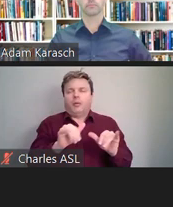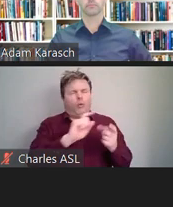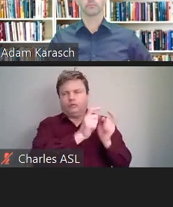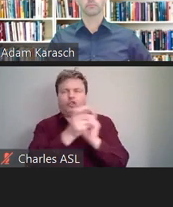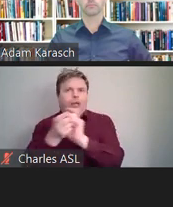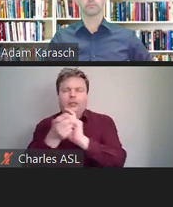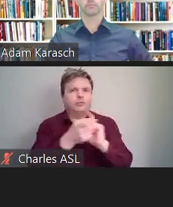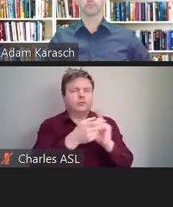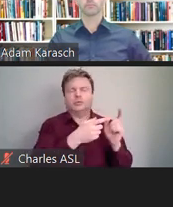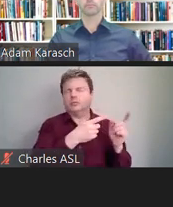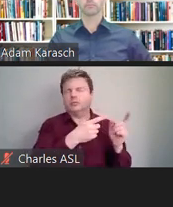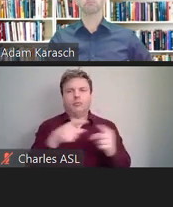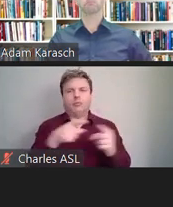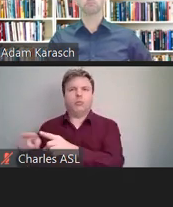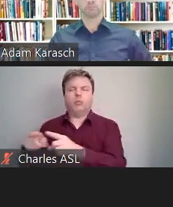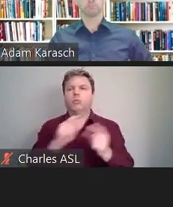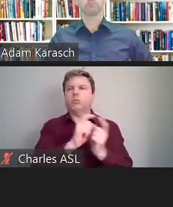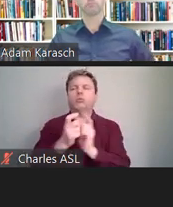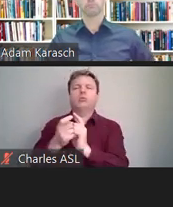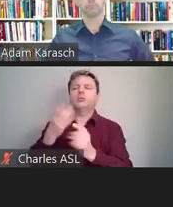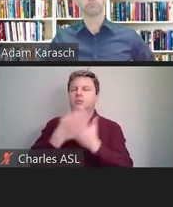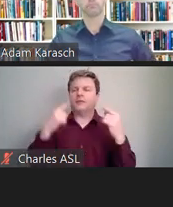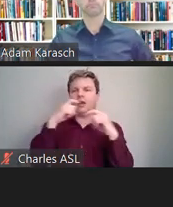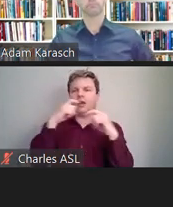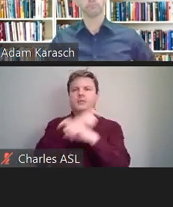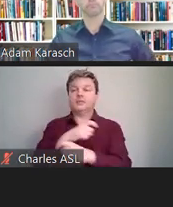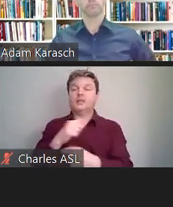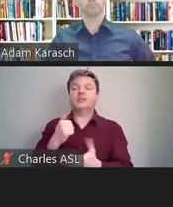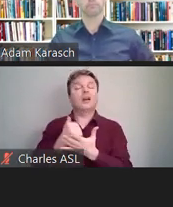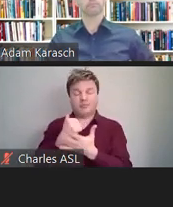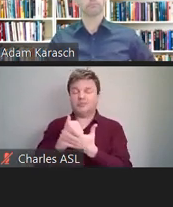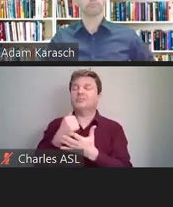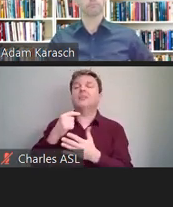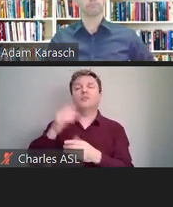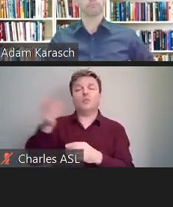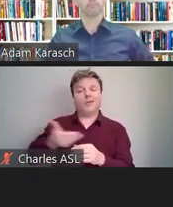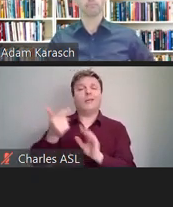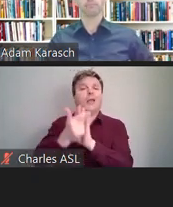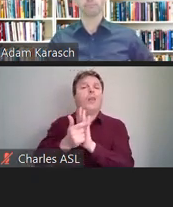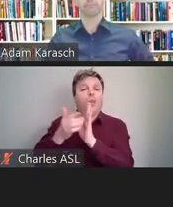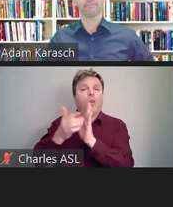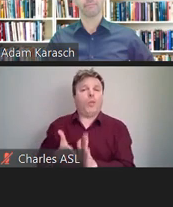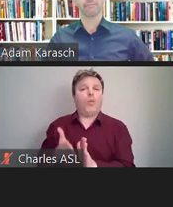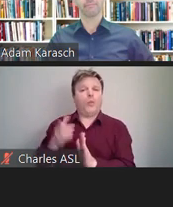So that's a very helpful exercise. So that's the plug for my colleagues.